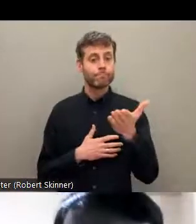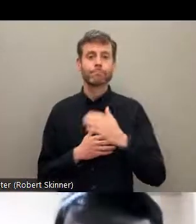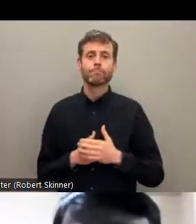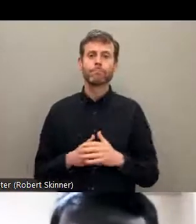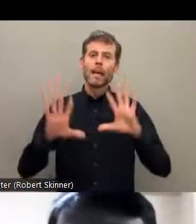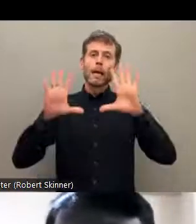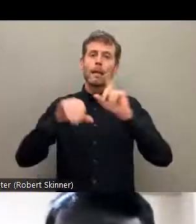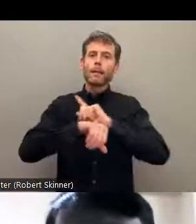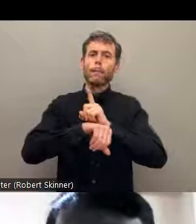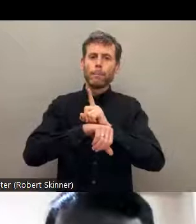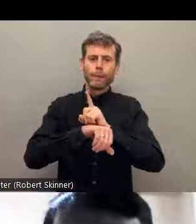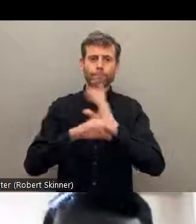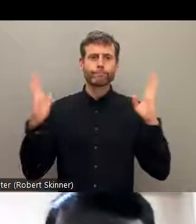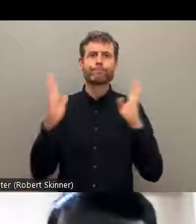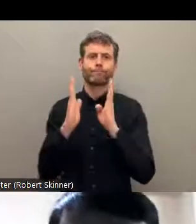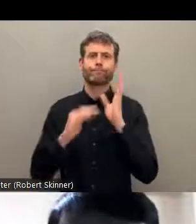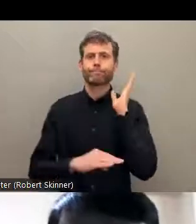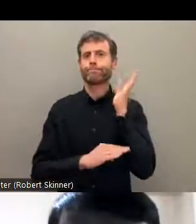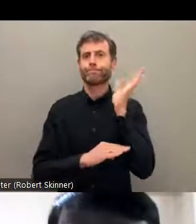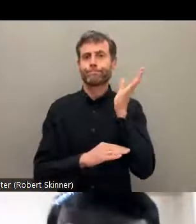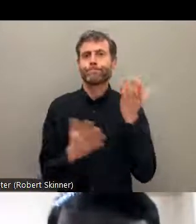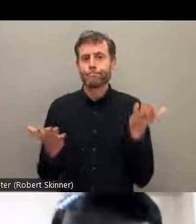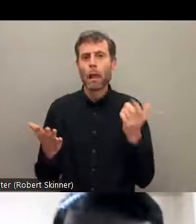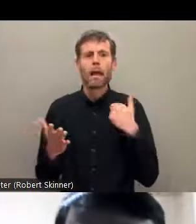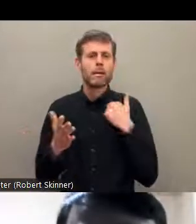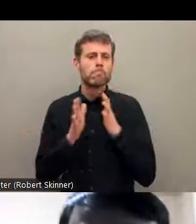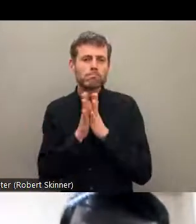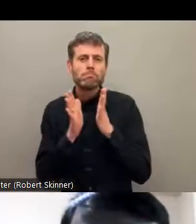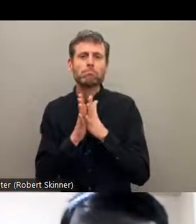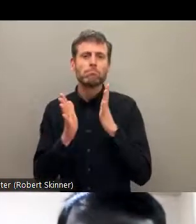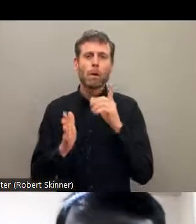this 10 minutes we will be talking,